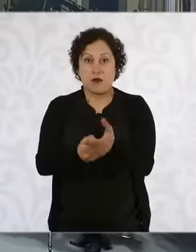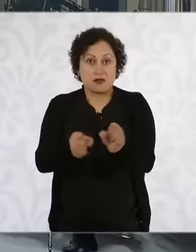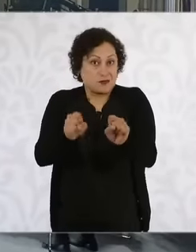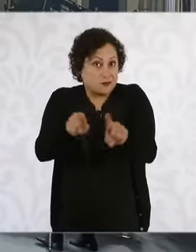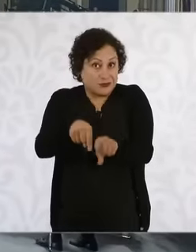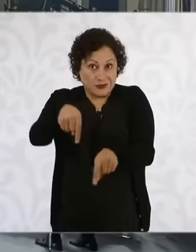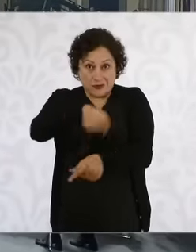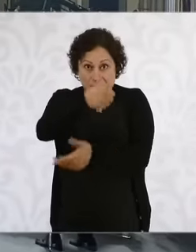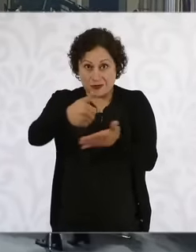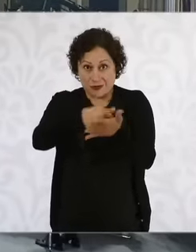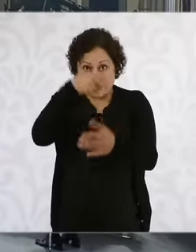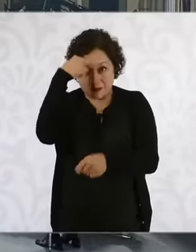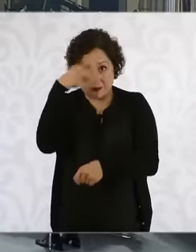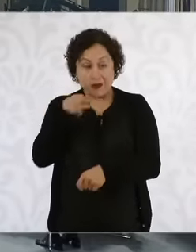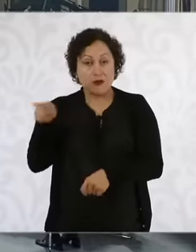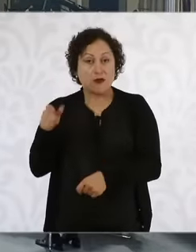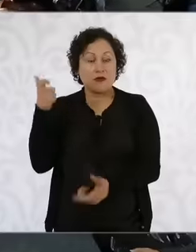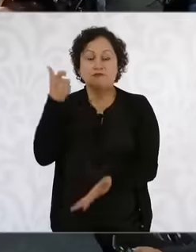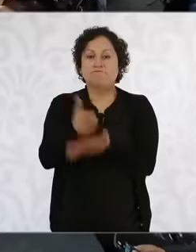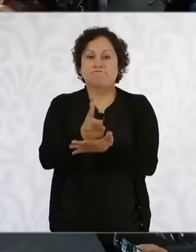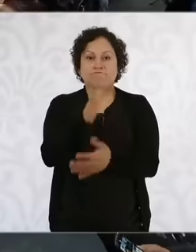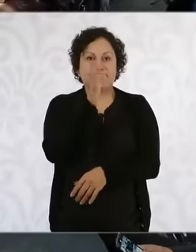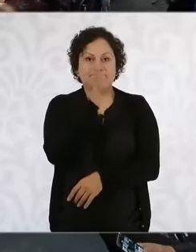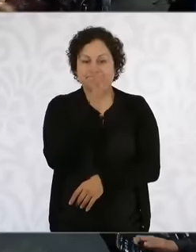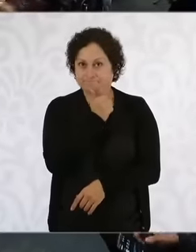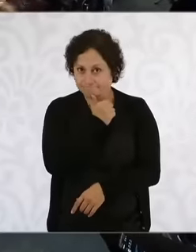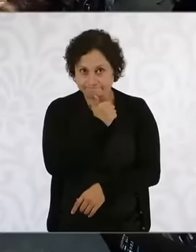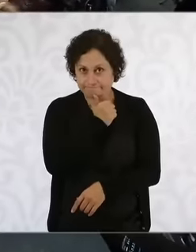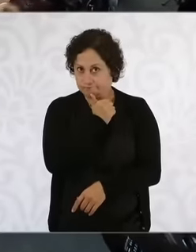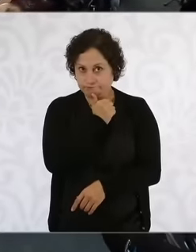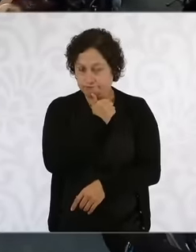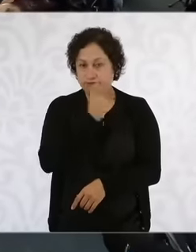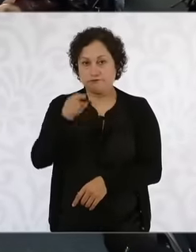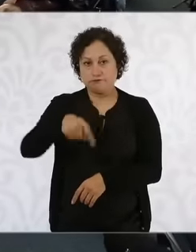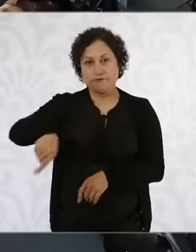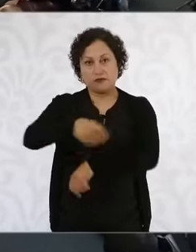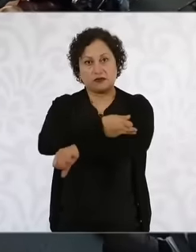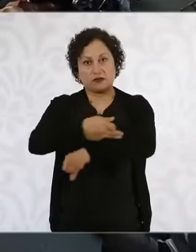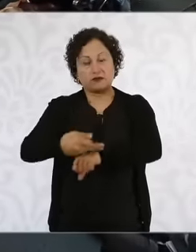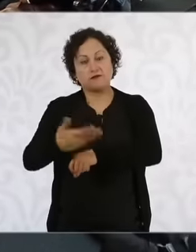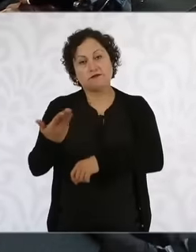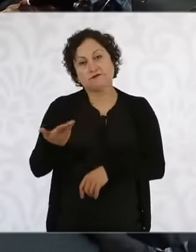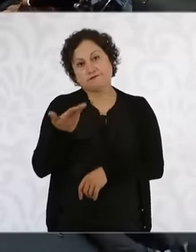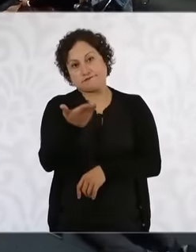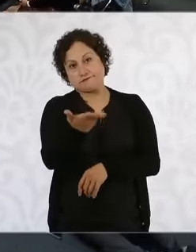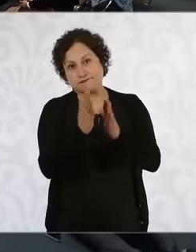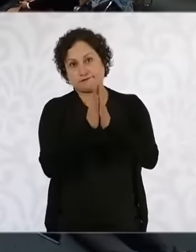they do not have that capacity finance them to cover that and they ask that this land